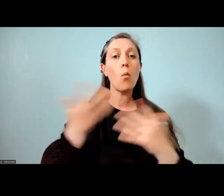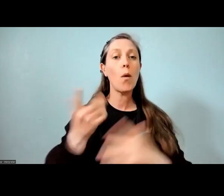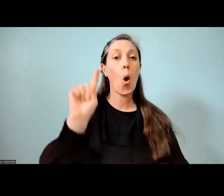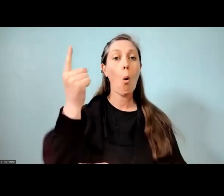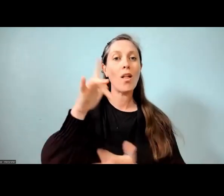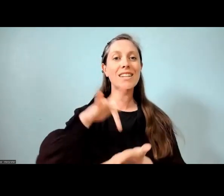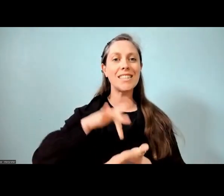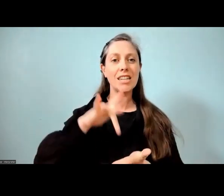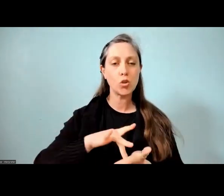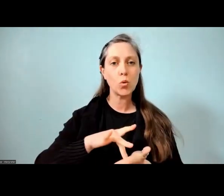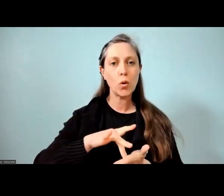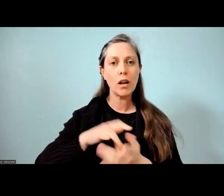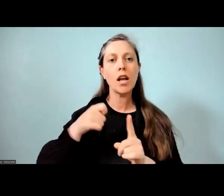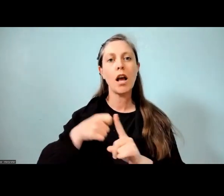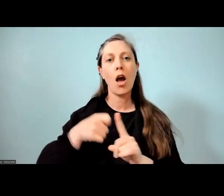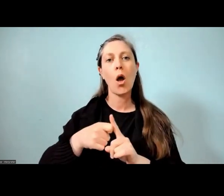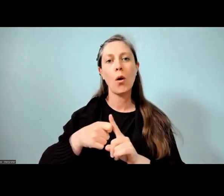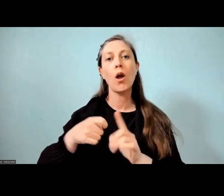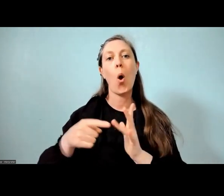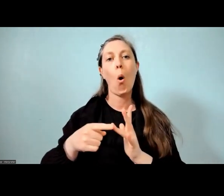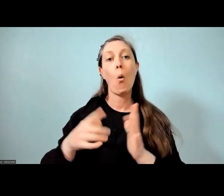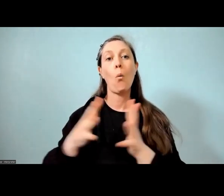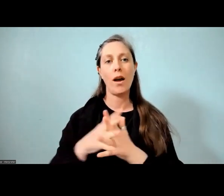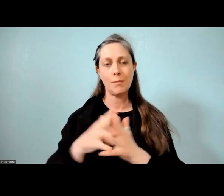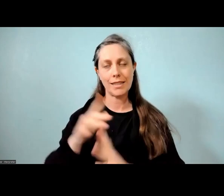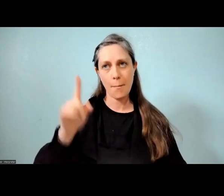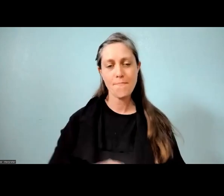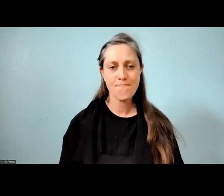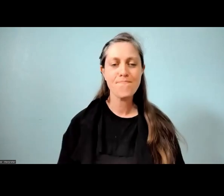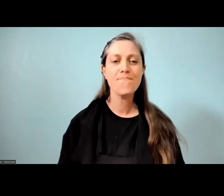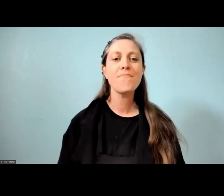kāhui ako o Waitematā. So we're gonna tell you about the background,